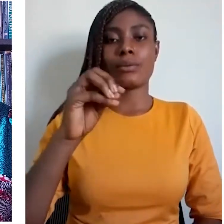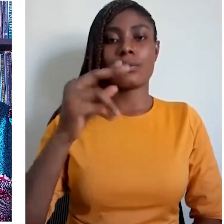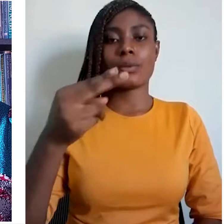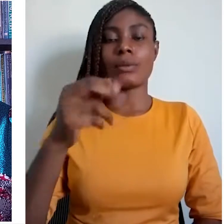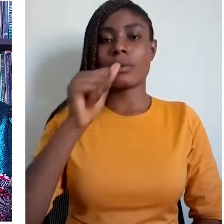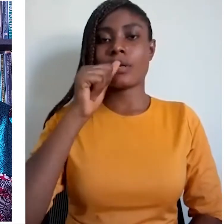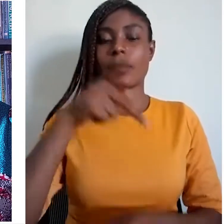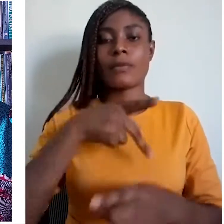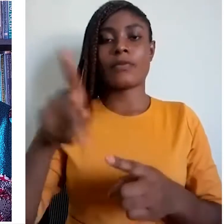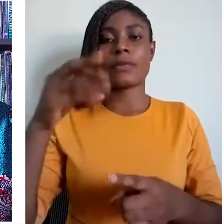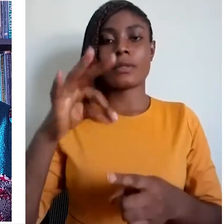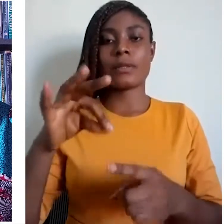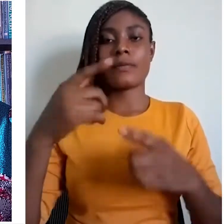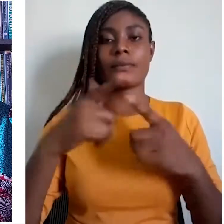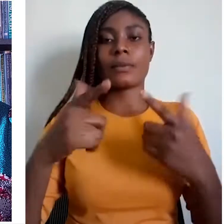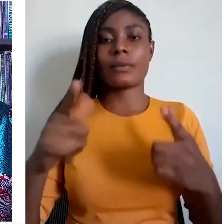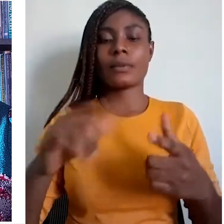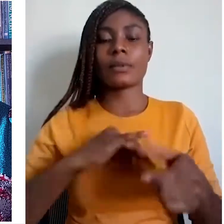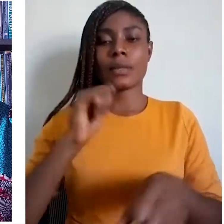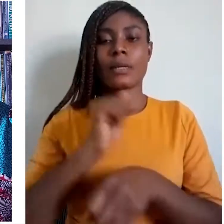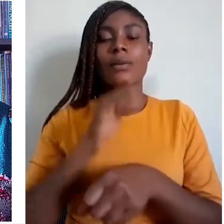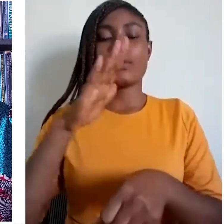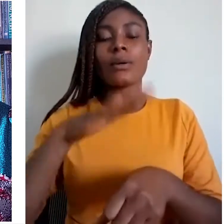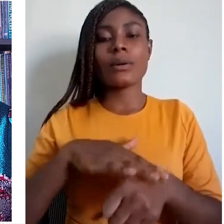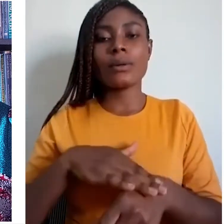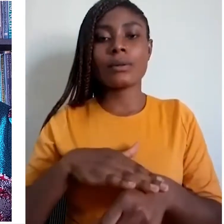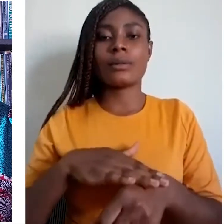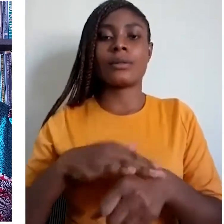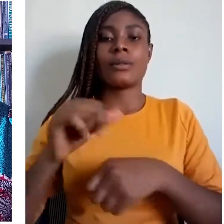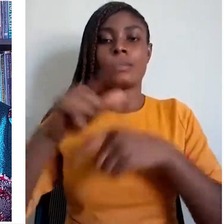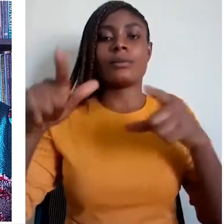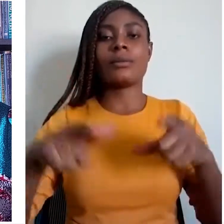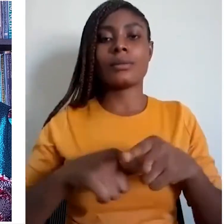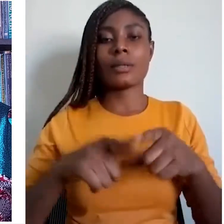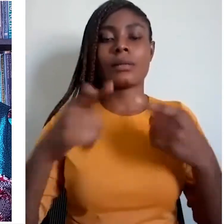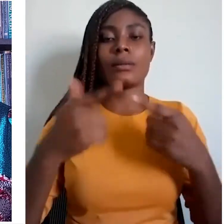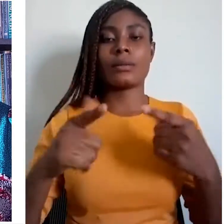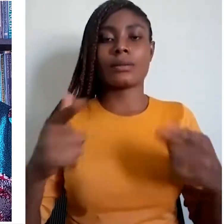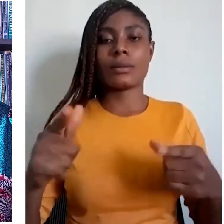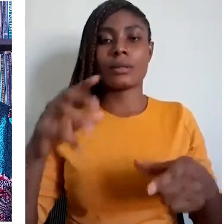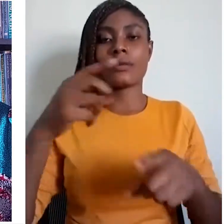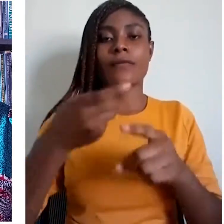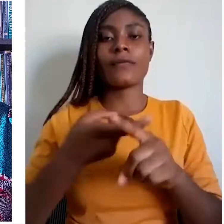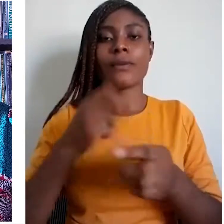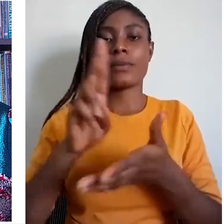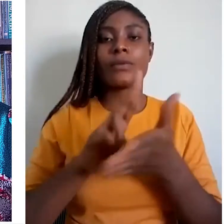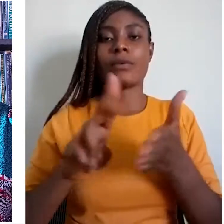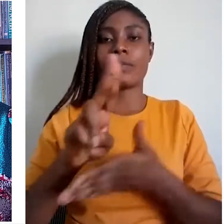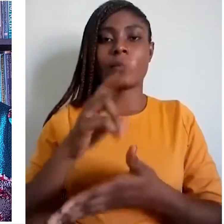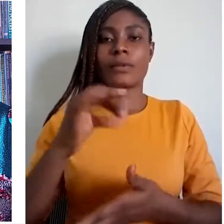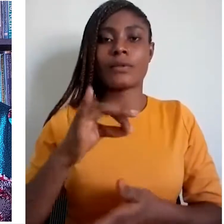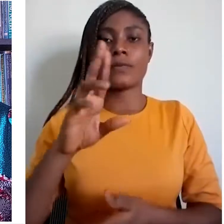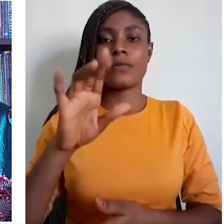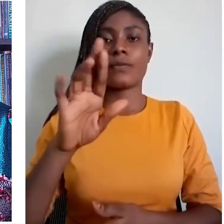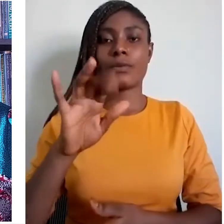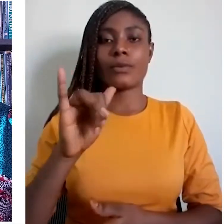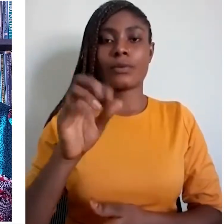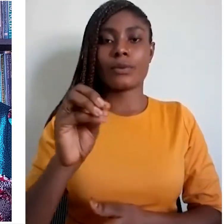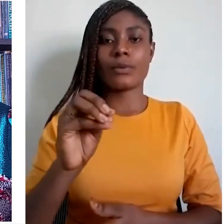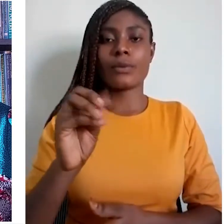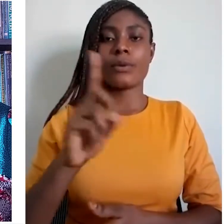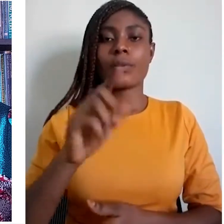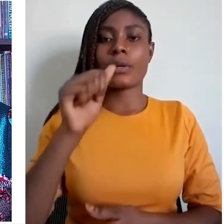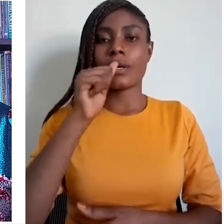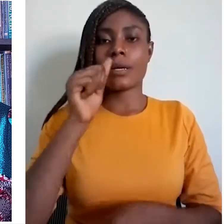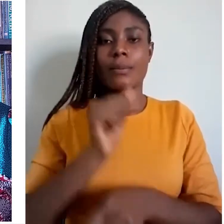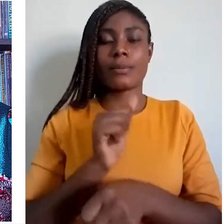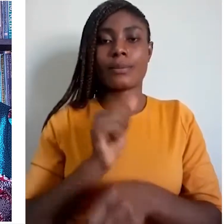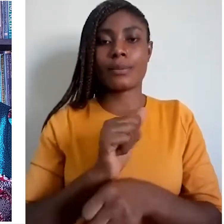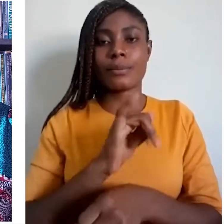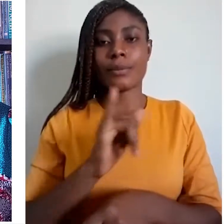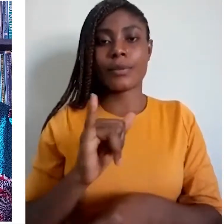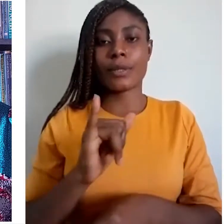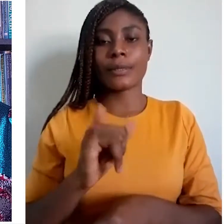I work on indigenous languages, from the University of Uyo, Nigeria, where I am currently employed.